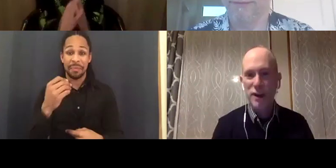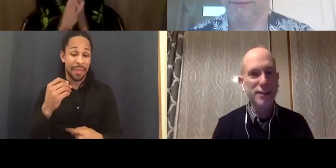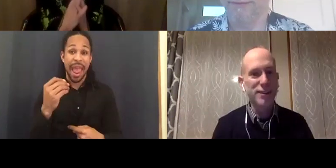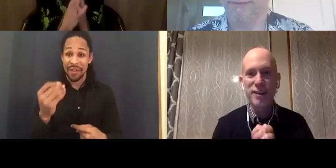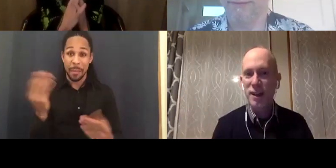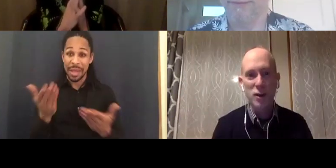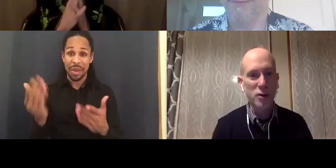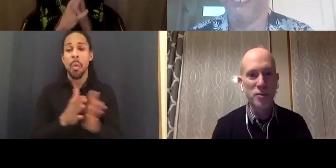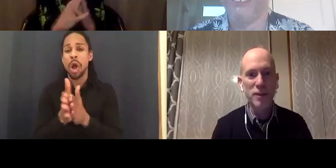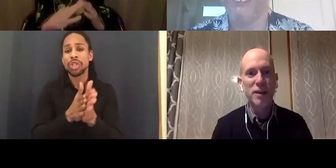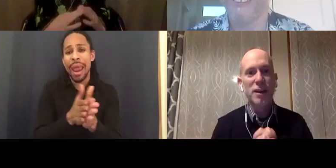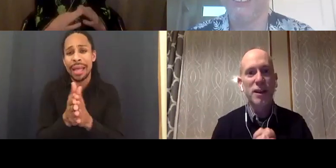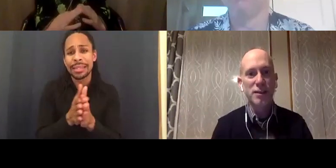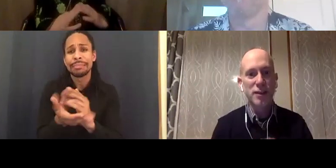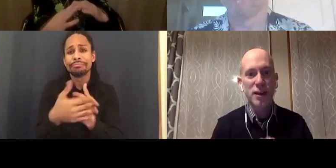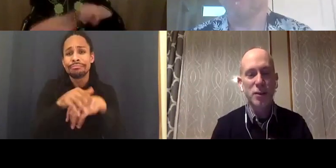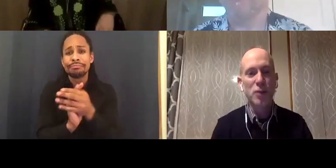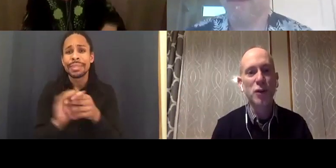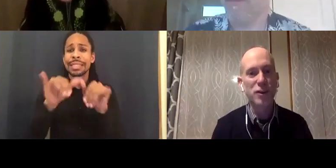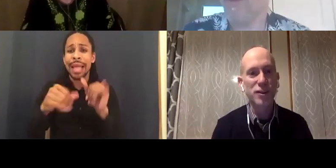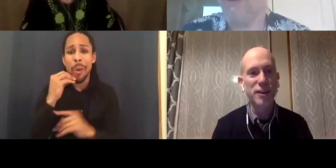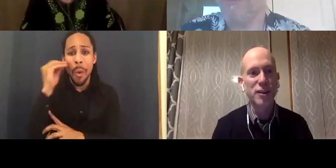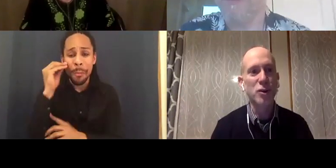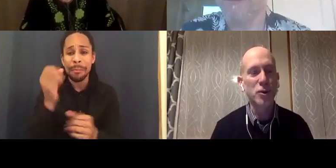Stay at home. We look forward to seeing you in